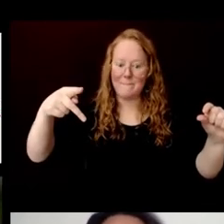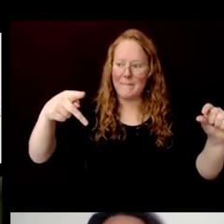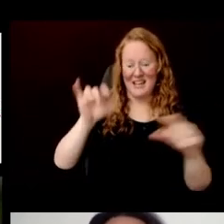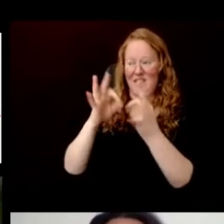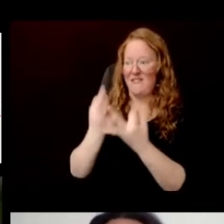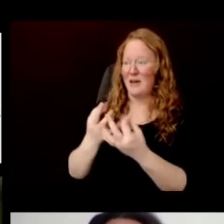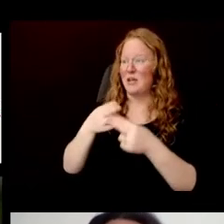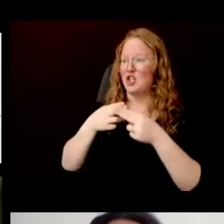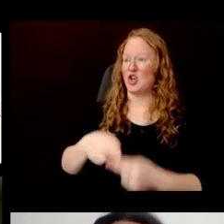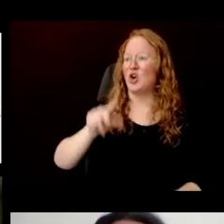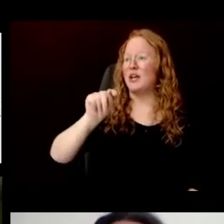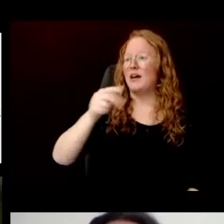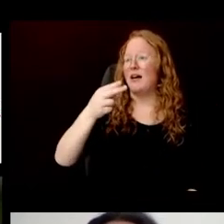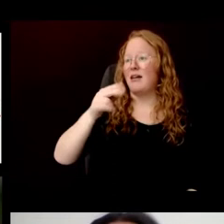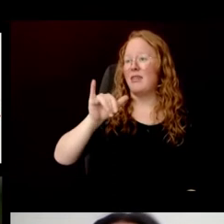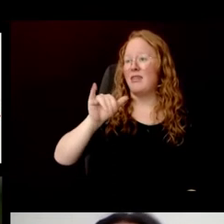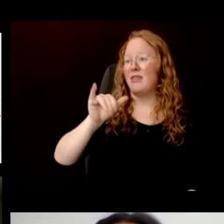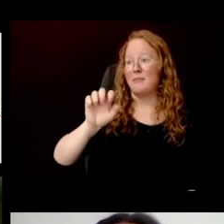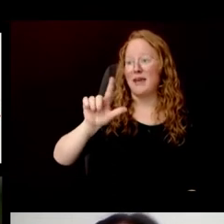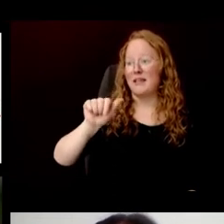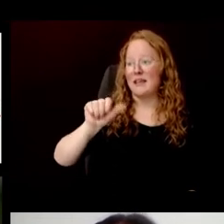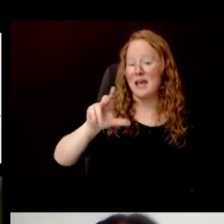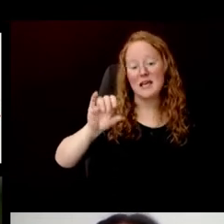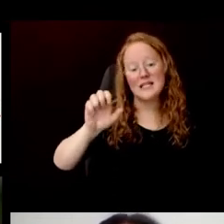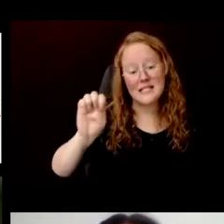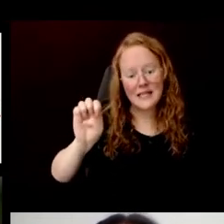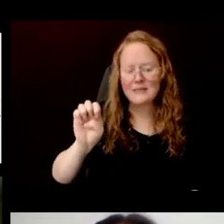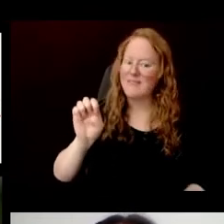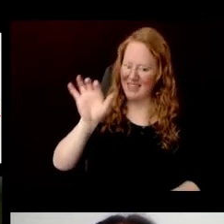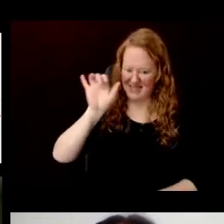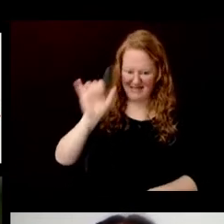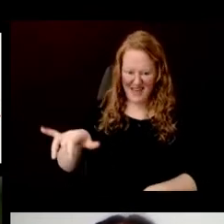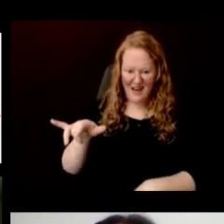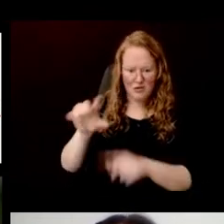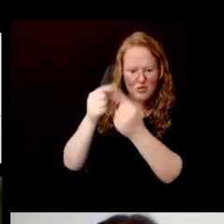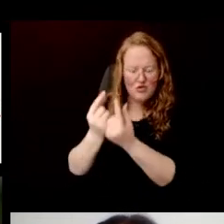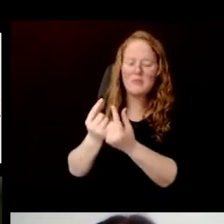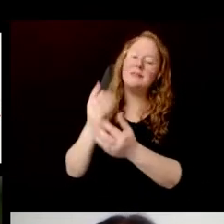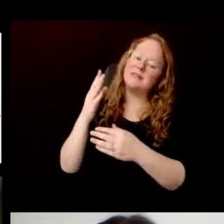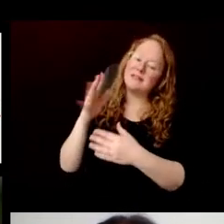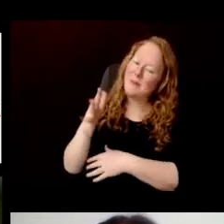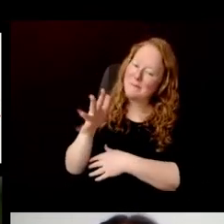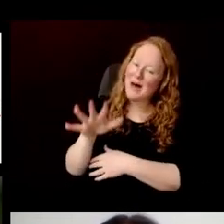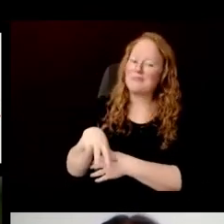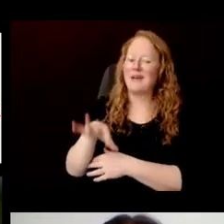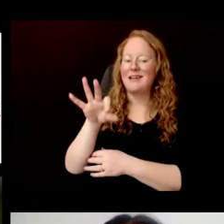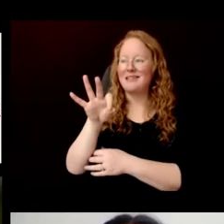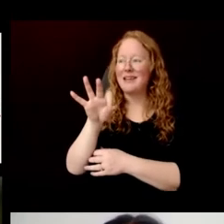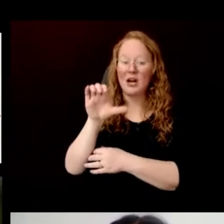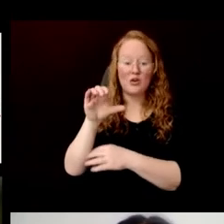Thymelaeaceae is a family of about 900 species. It is found in tropical and warm, temperate parts of the world.